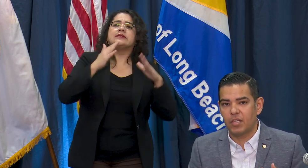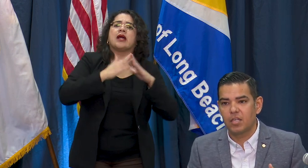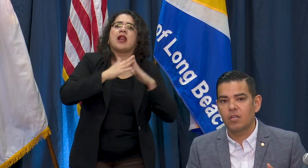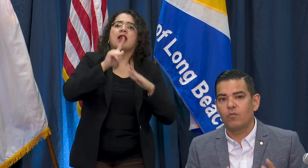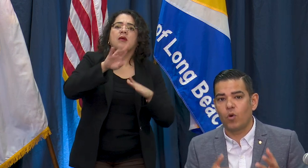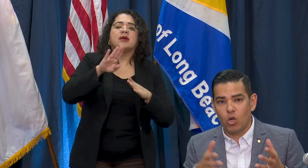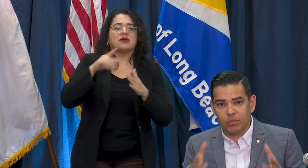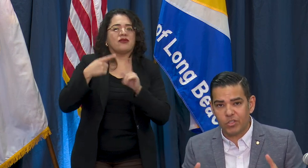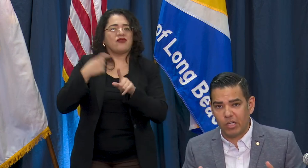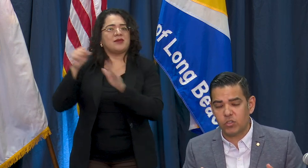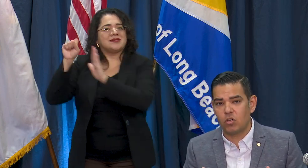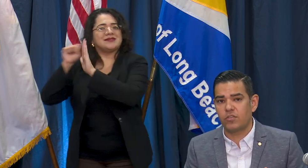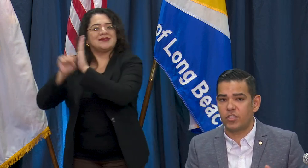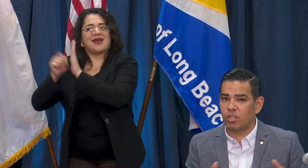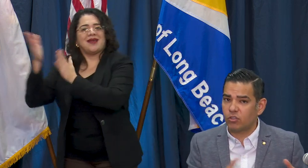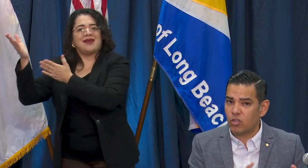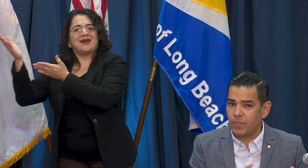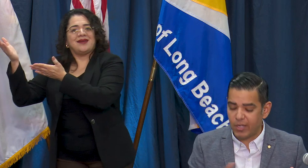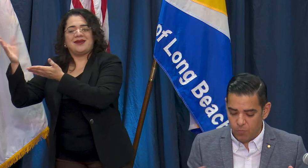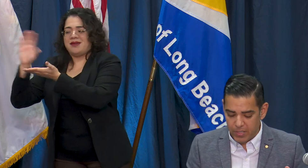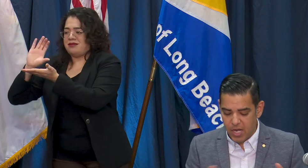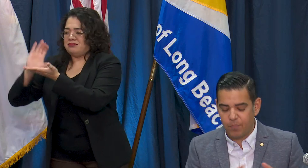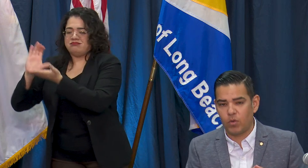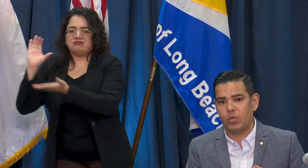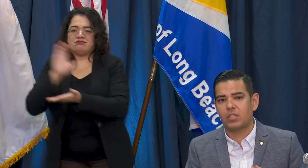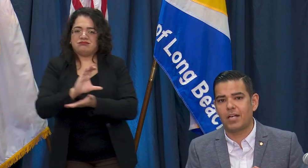4 homeless shelters and the shelters that are being opened up, when we talk